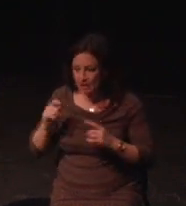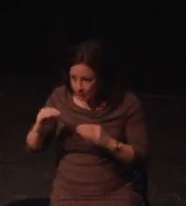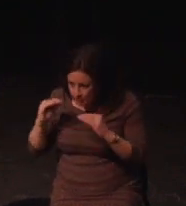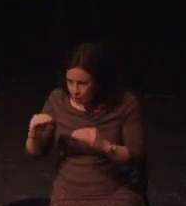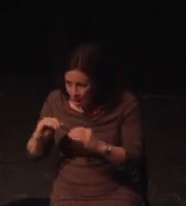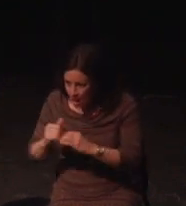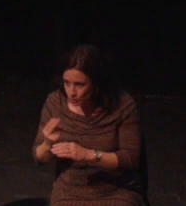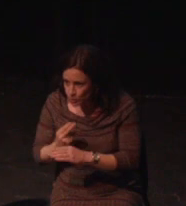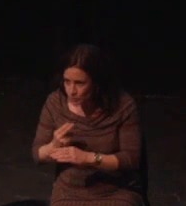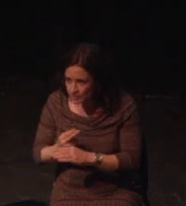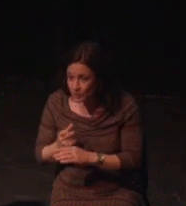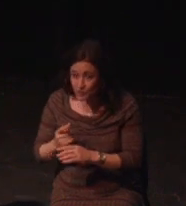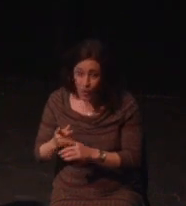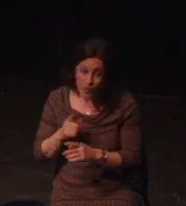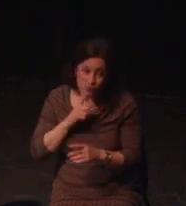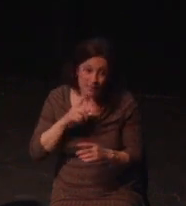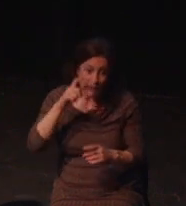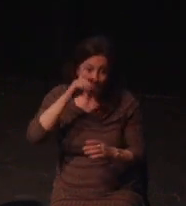I have such deep connections to the games I love.